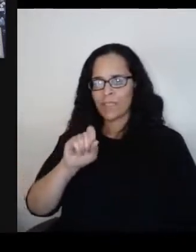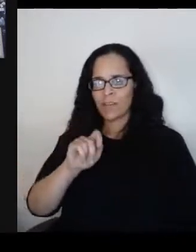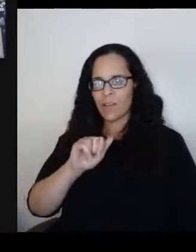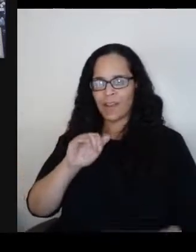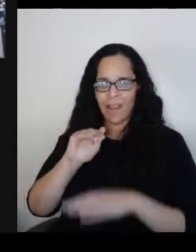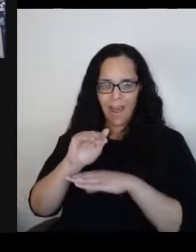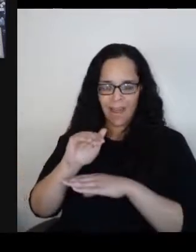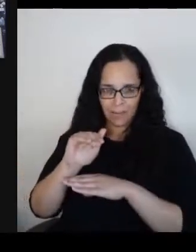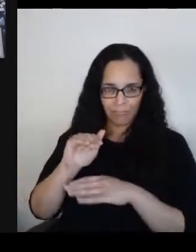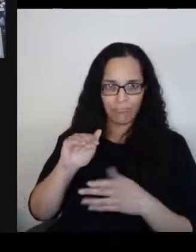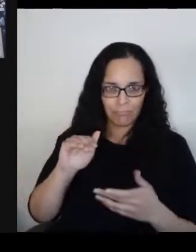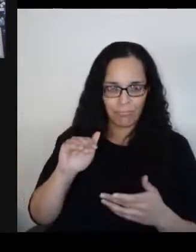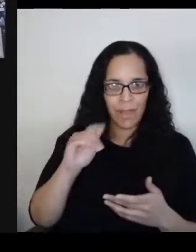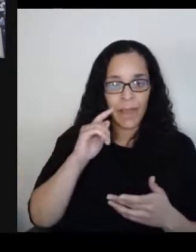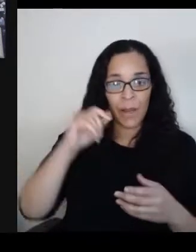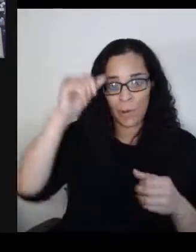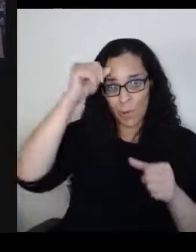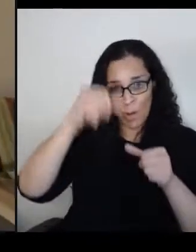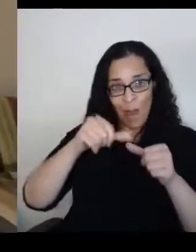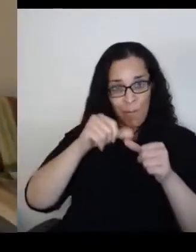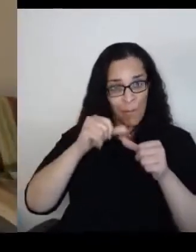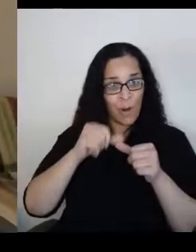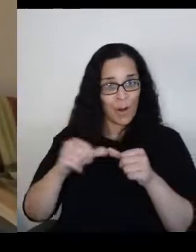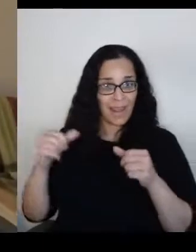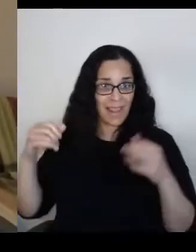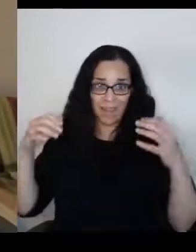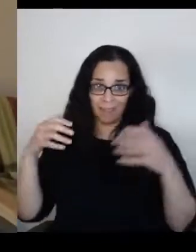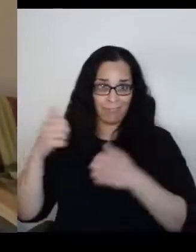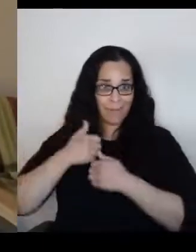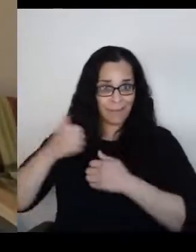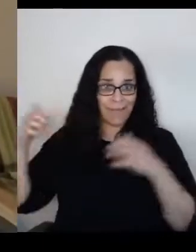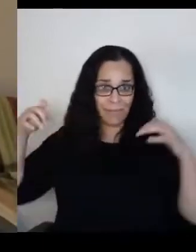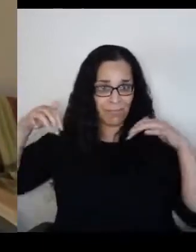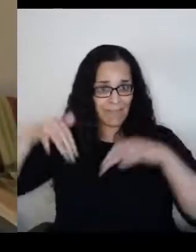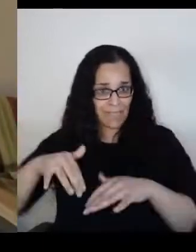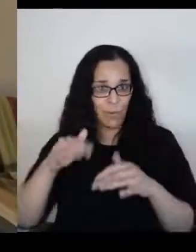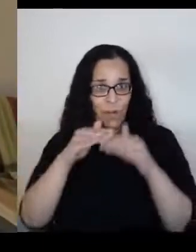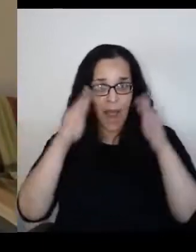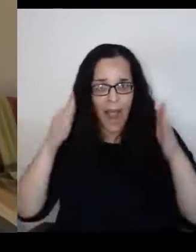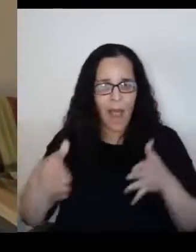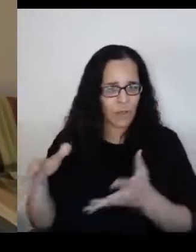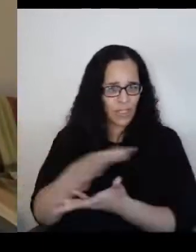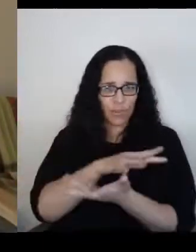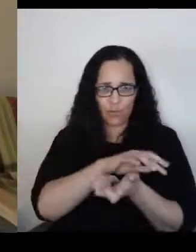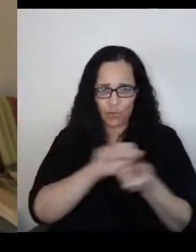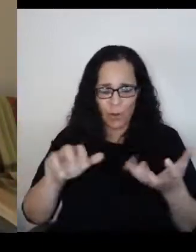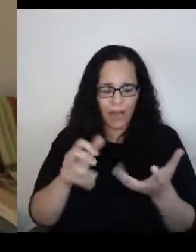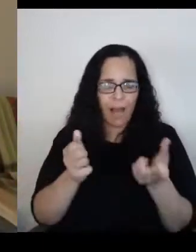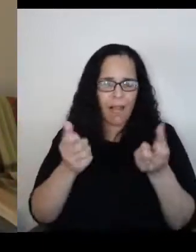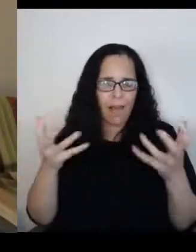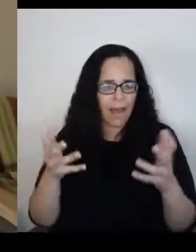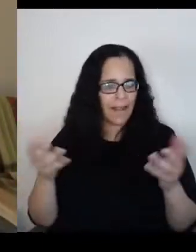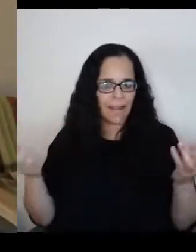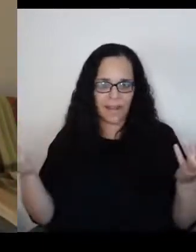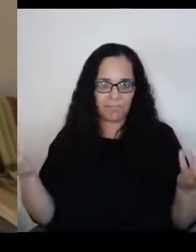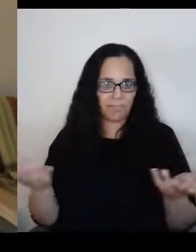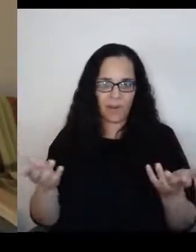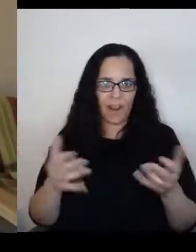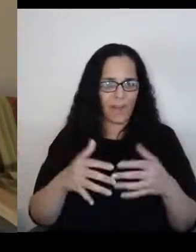because the Nazis came into our house and destroyed a lot of the furniture, the dishes, et cetera.